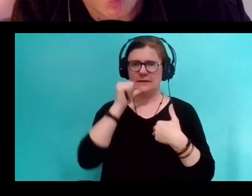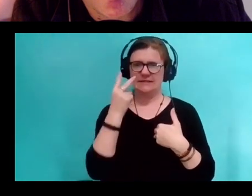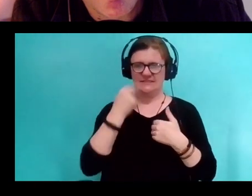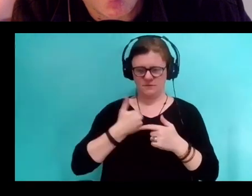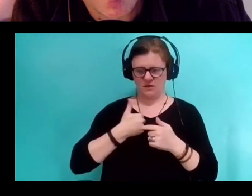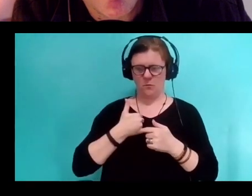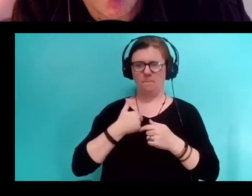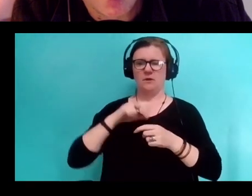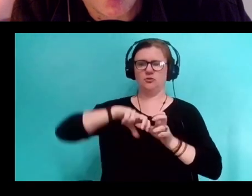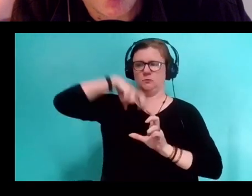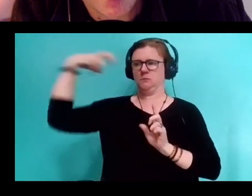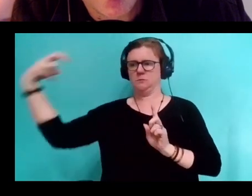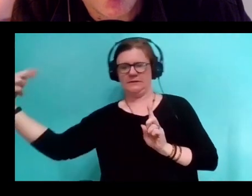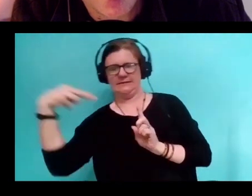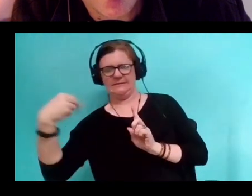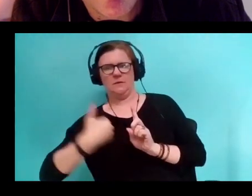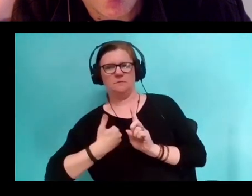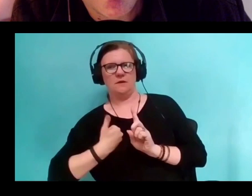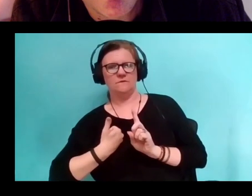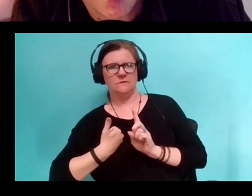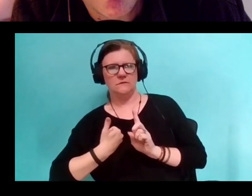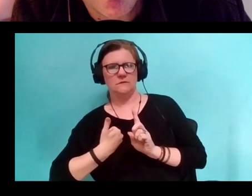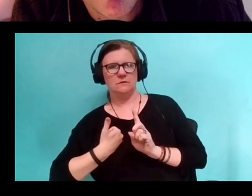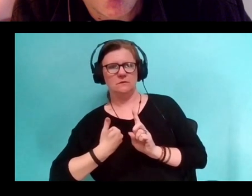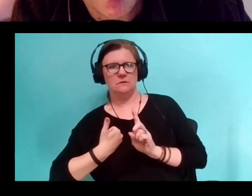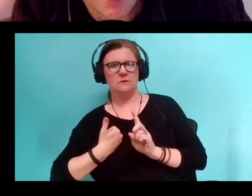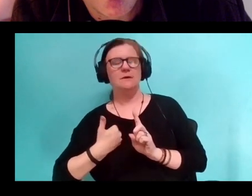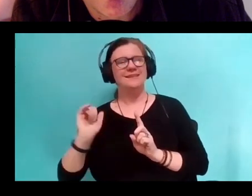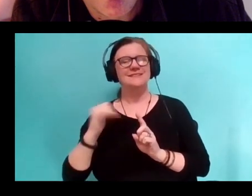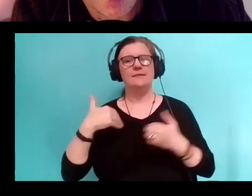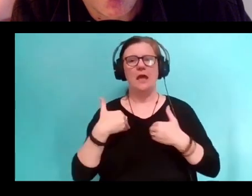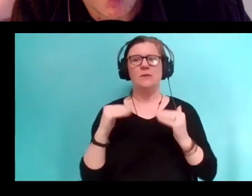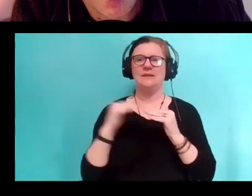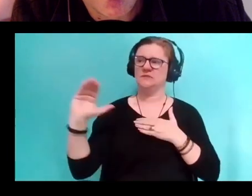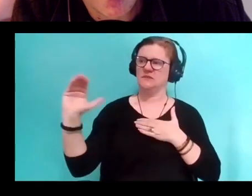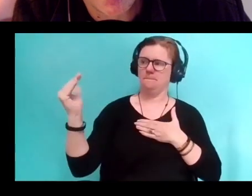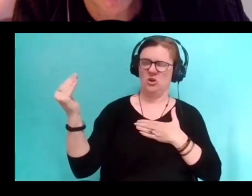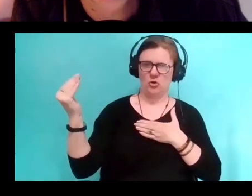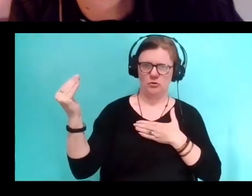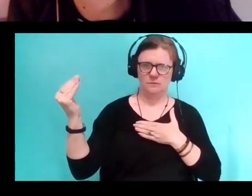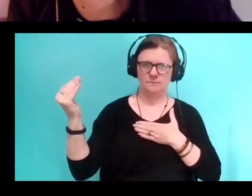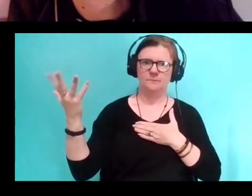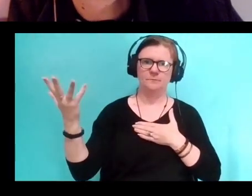not just connected to animals as mirrors that we are slowly destroying, it's called mirror shards.